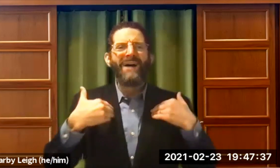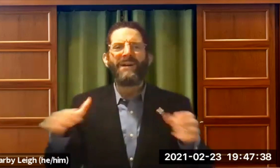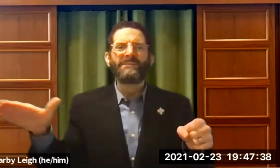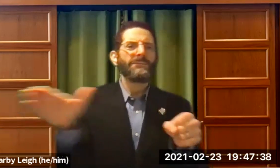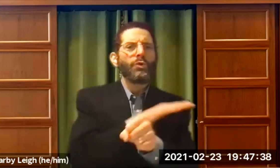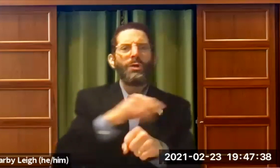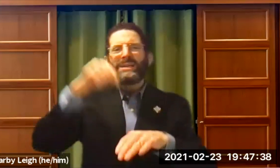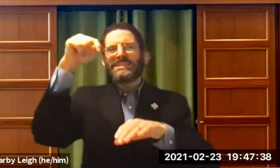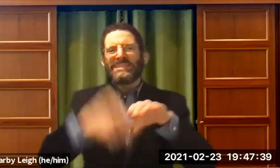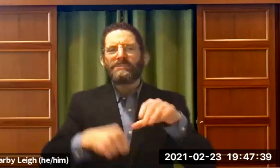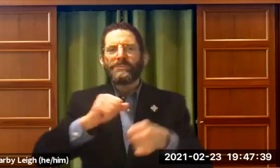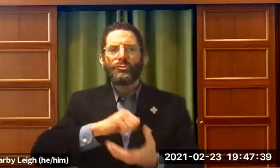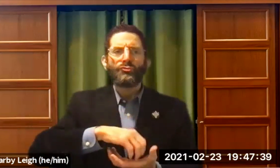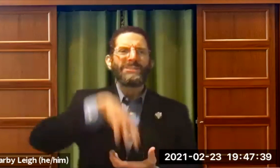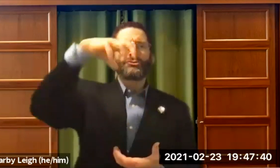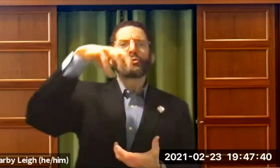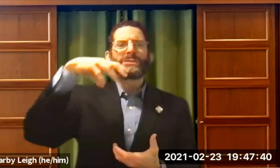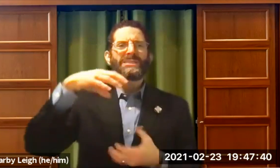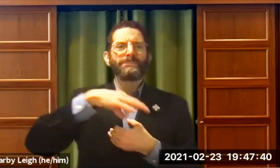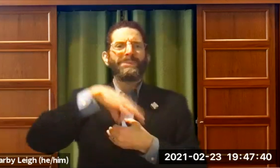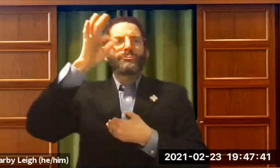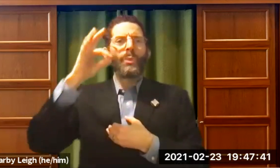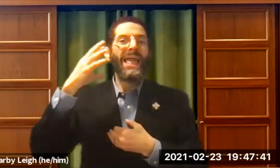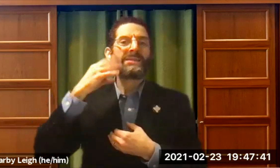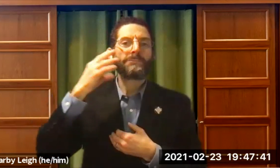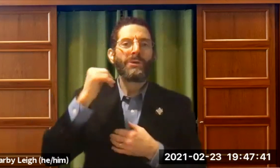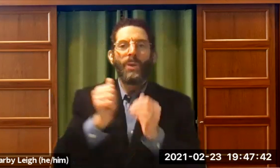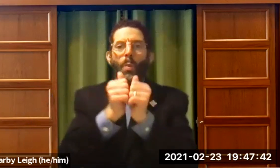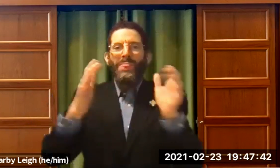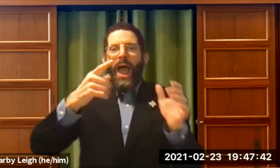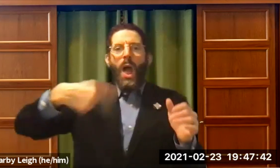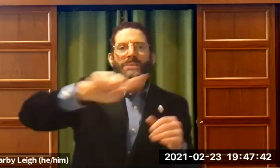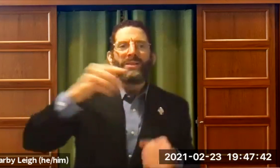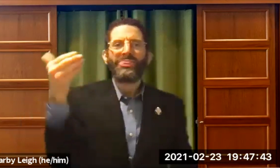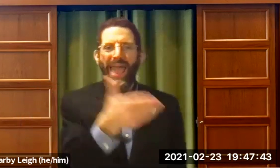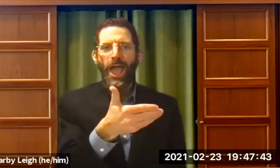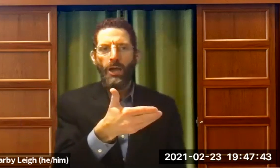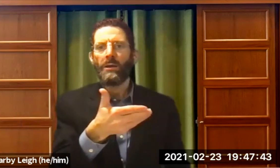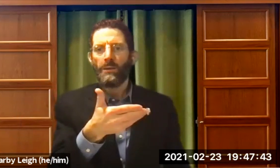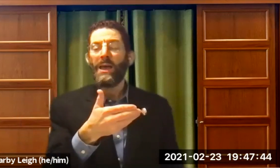They have missed something . That they would not have such a deep and rich experience without us